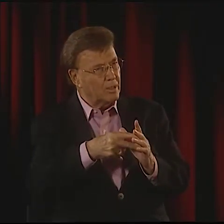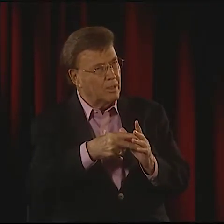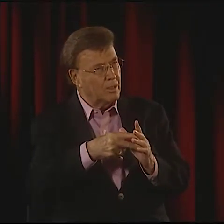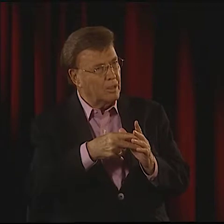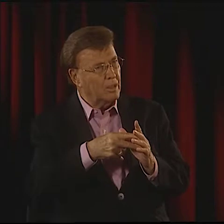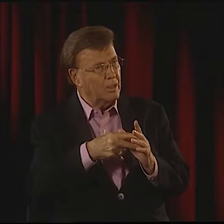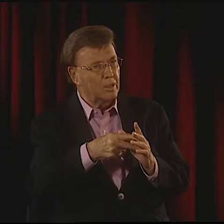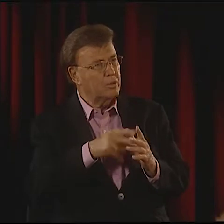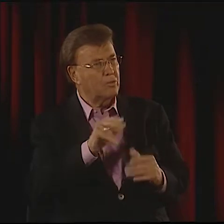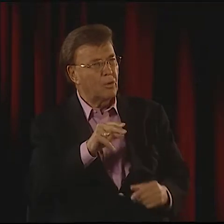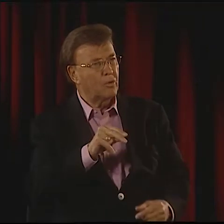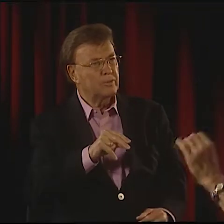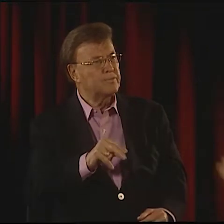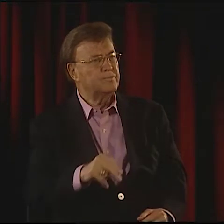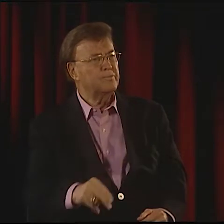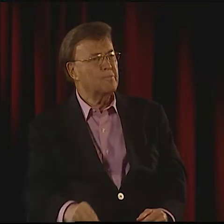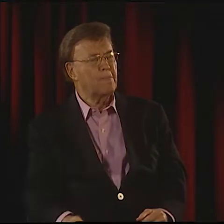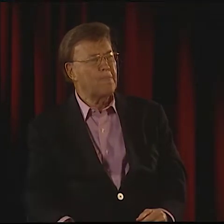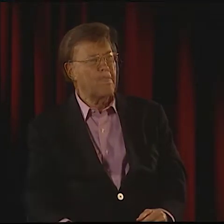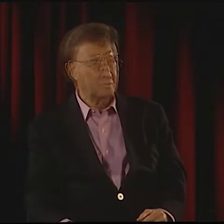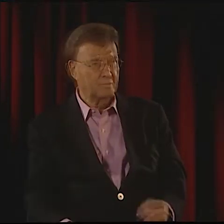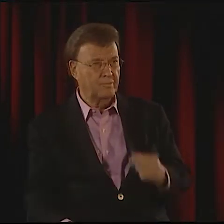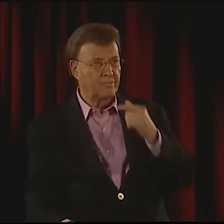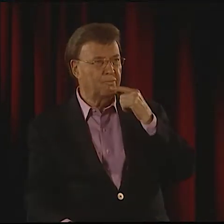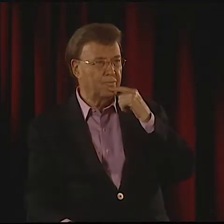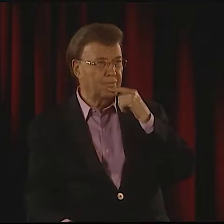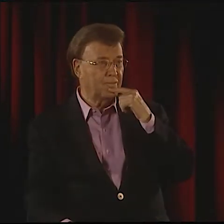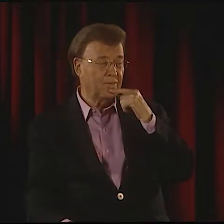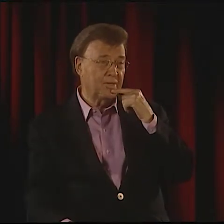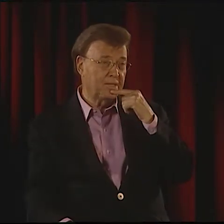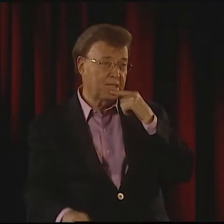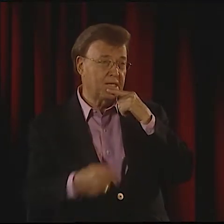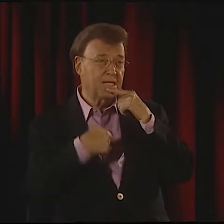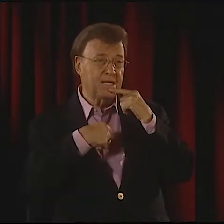I SAID, "REALLY?" SHE SAID, "YES." DO YOU KNOW WHAT I MEAN? I HAD NO IDEA.